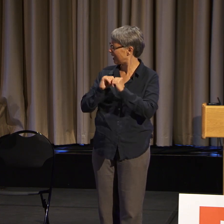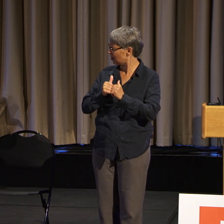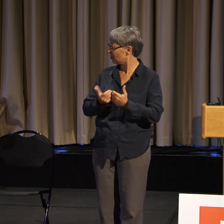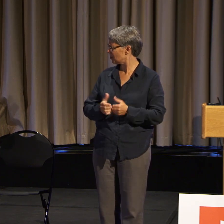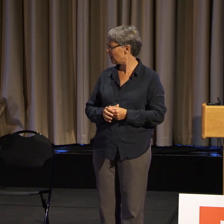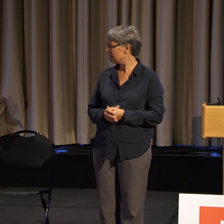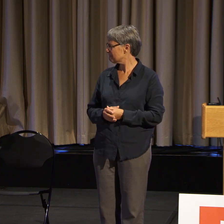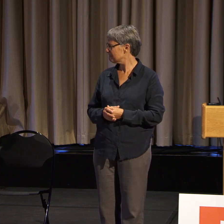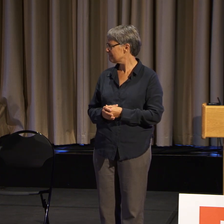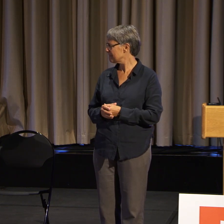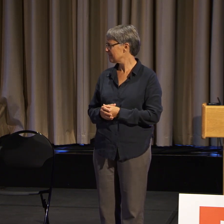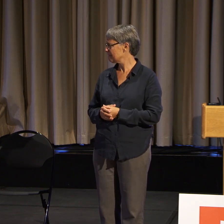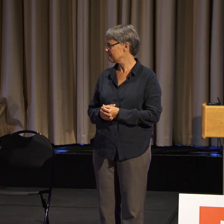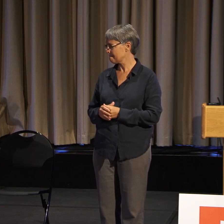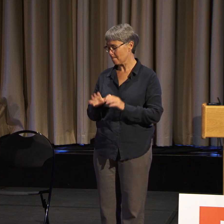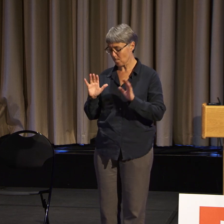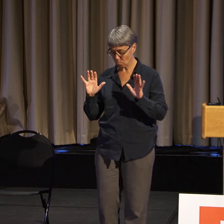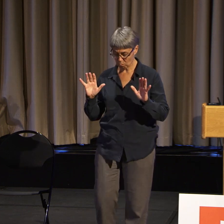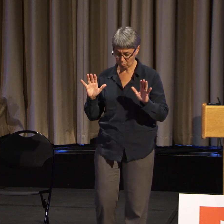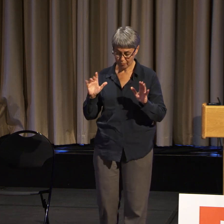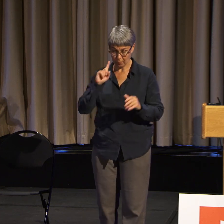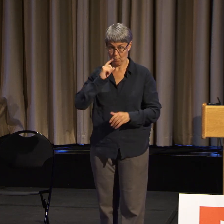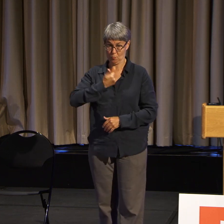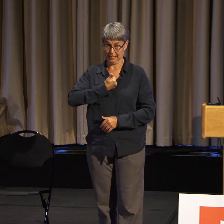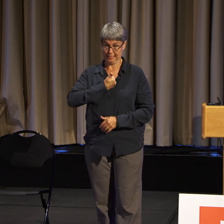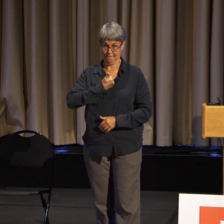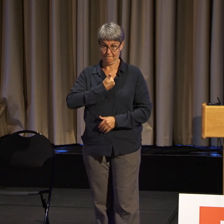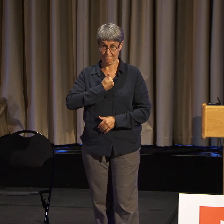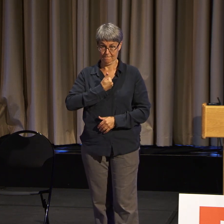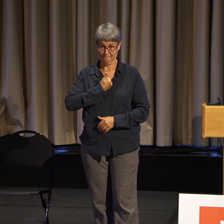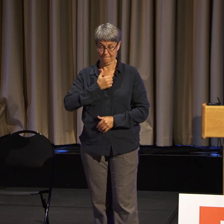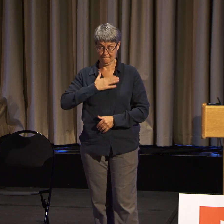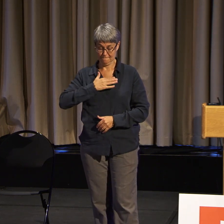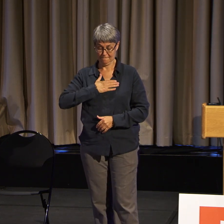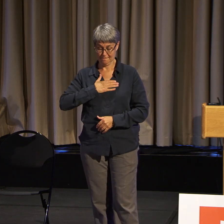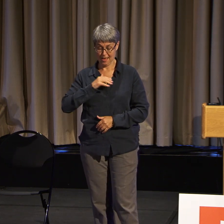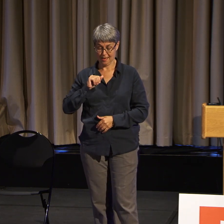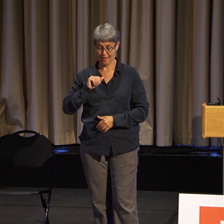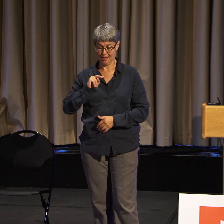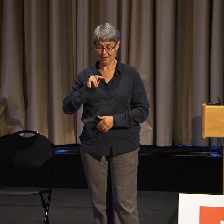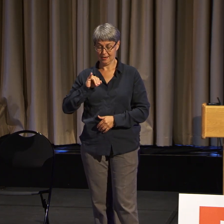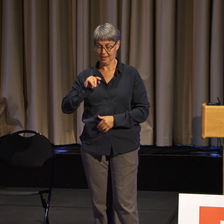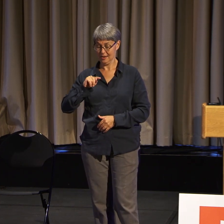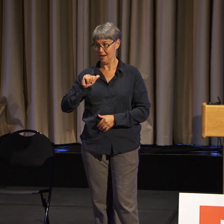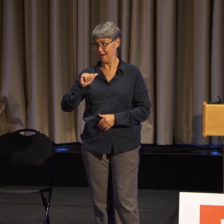For me, for Anita, every time I get discouraged--and trust me,